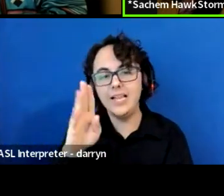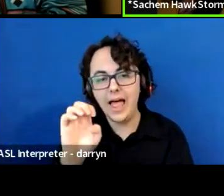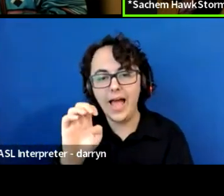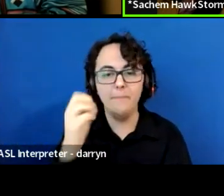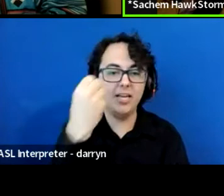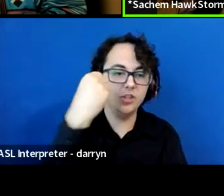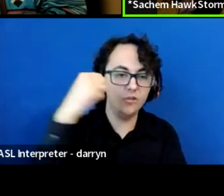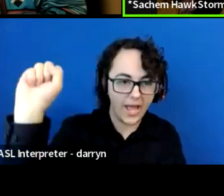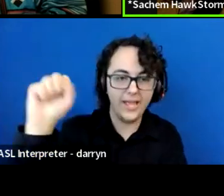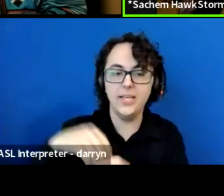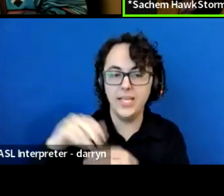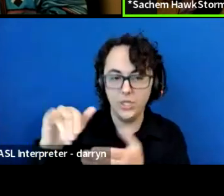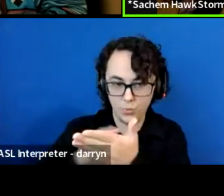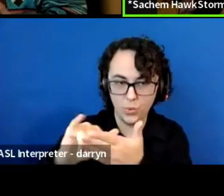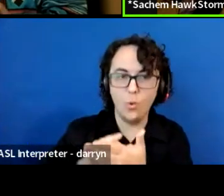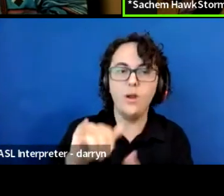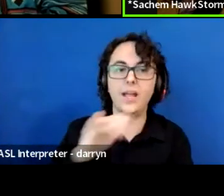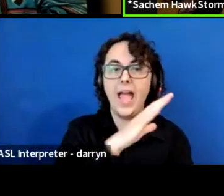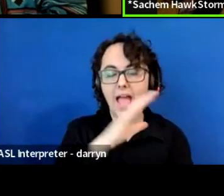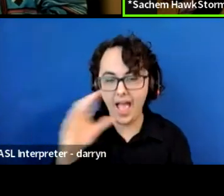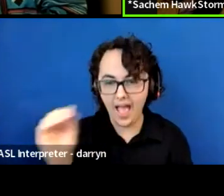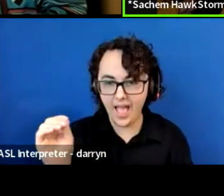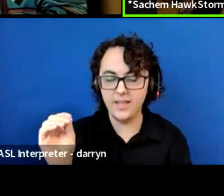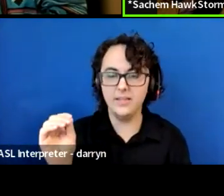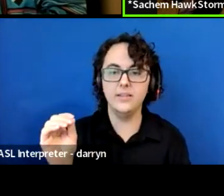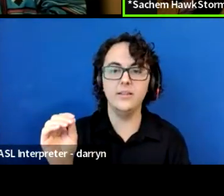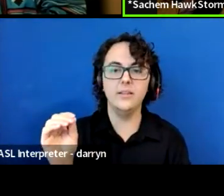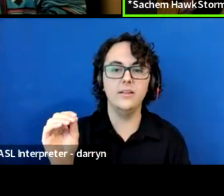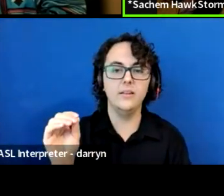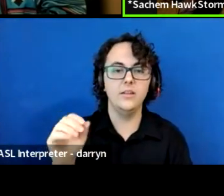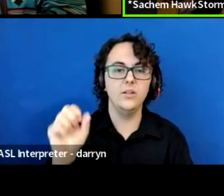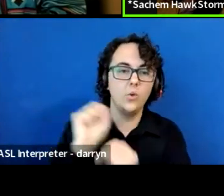as well as work with Drawdown for a number of years